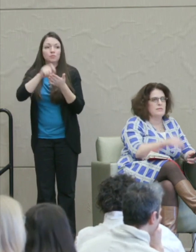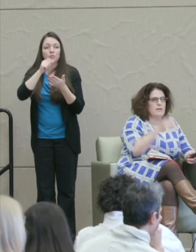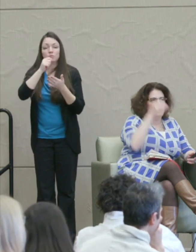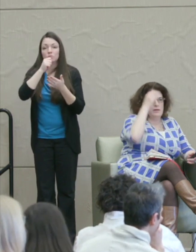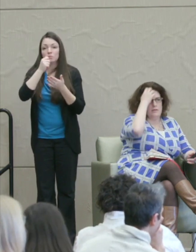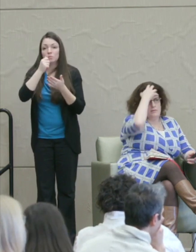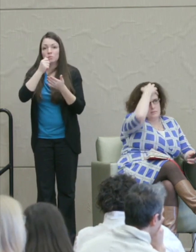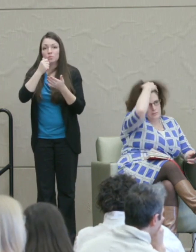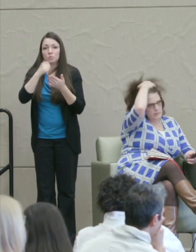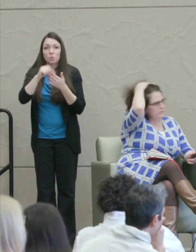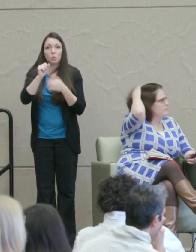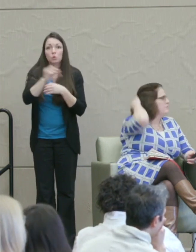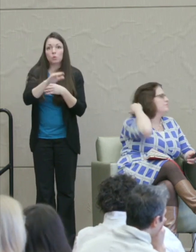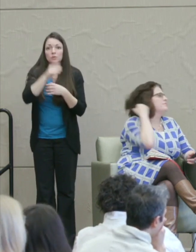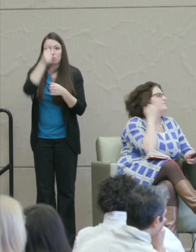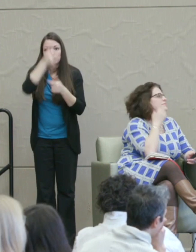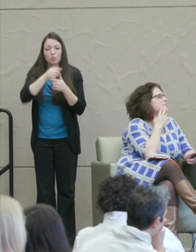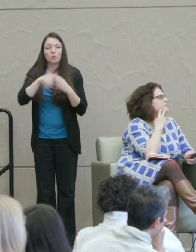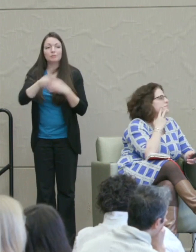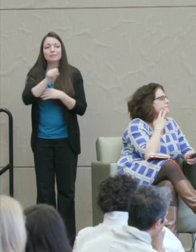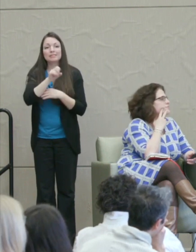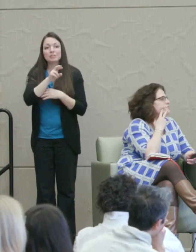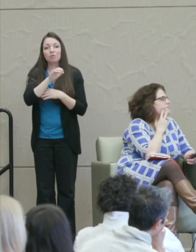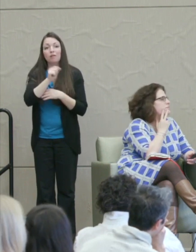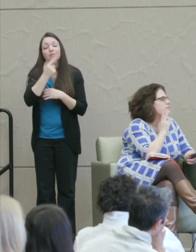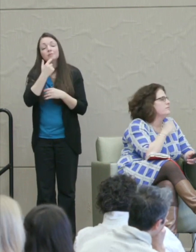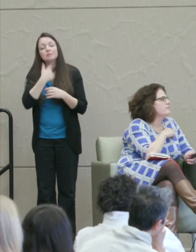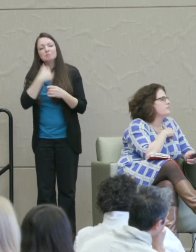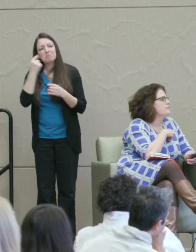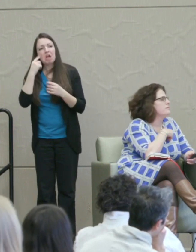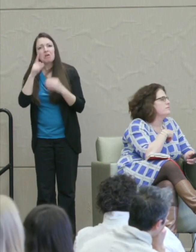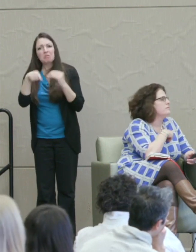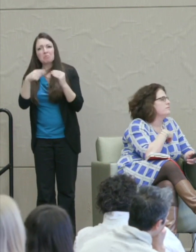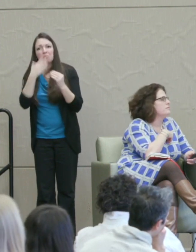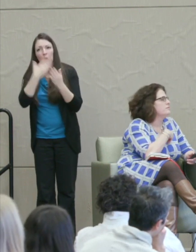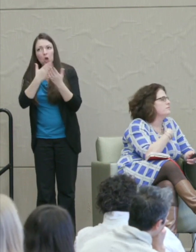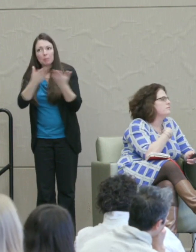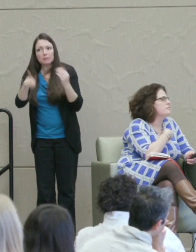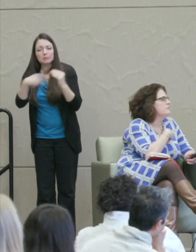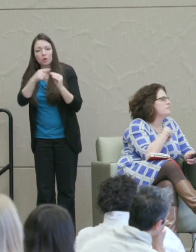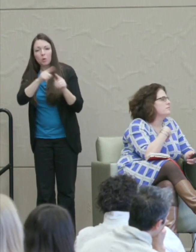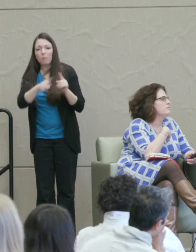And Cicero says, "I hear some quite good things about you. But there's one great flaw you have."